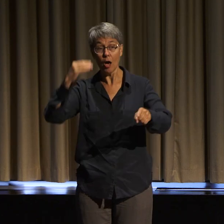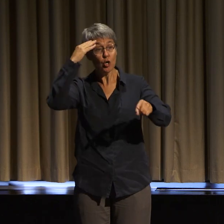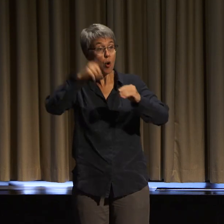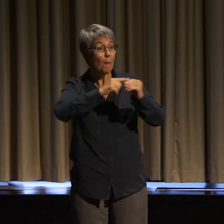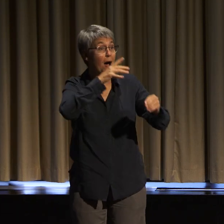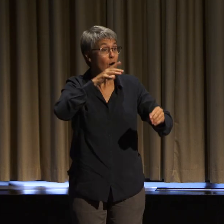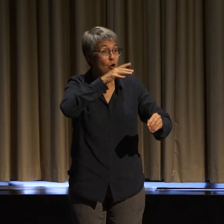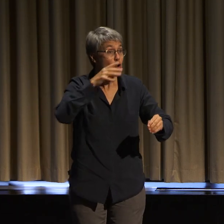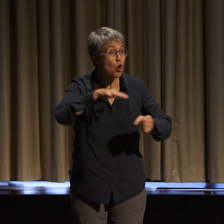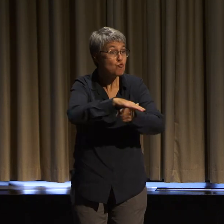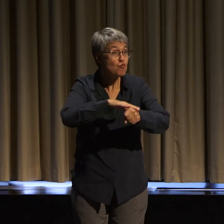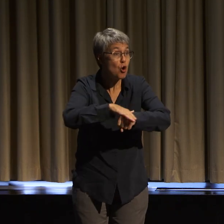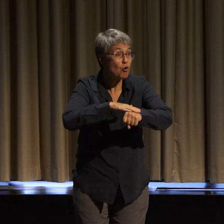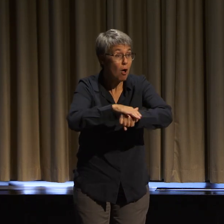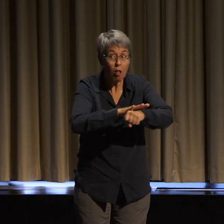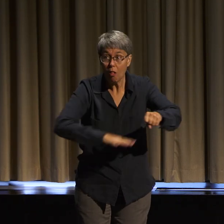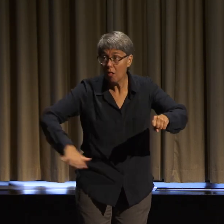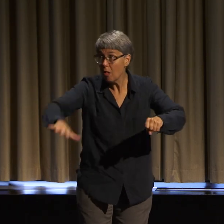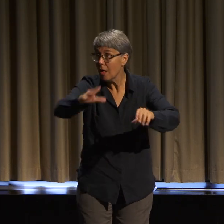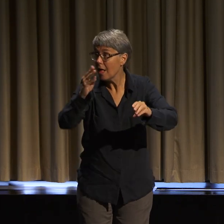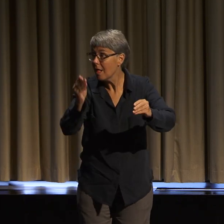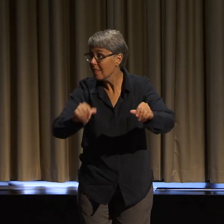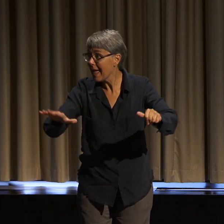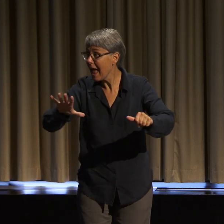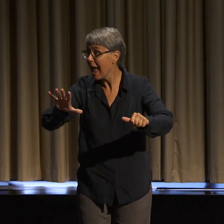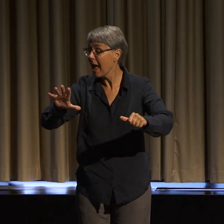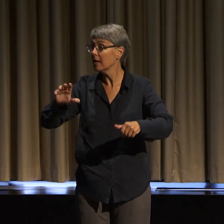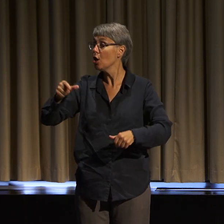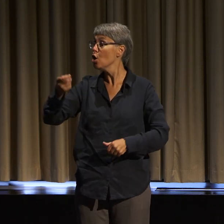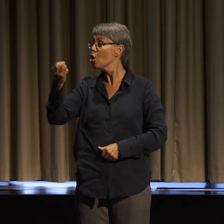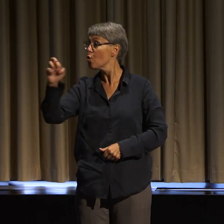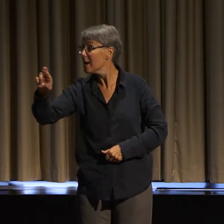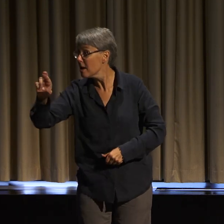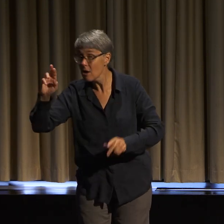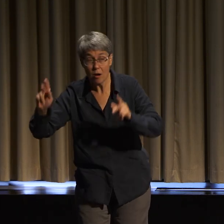queer people of color, all of these things and so much more,